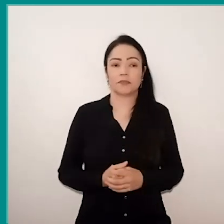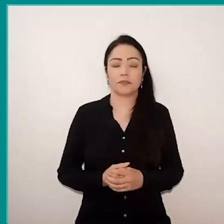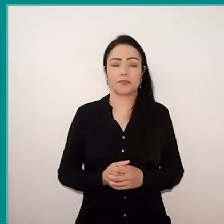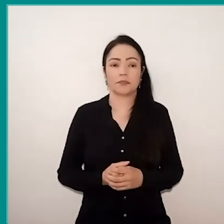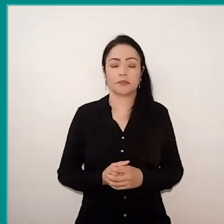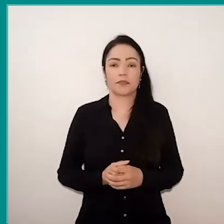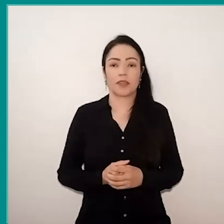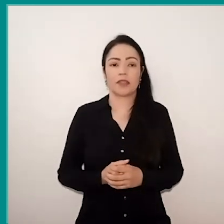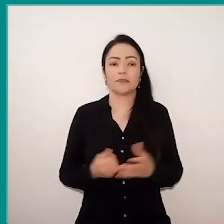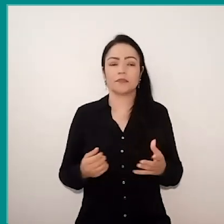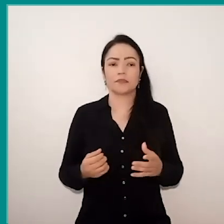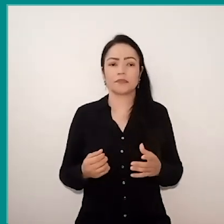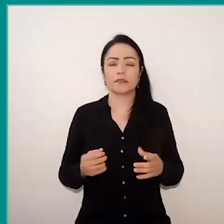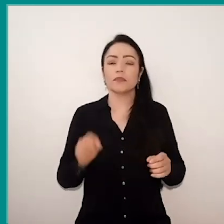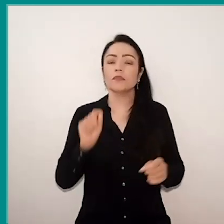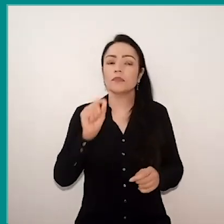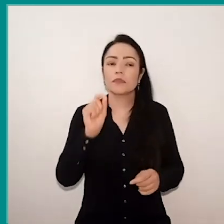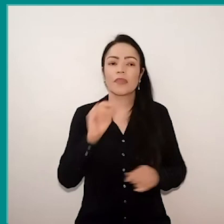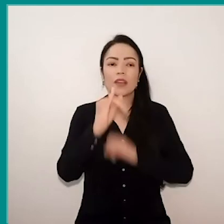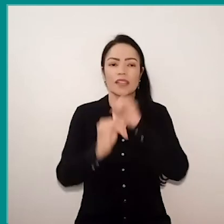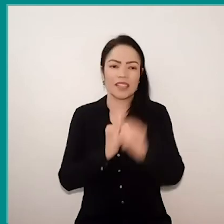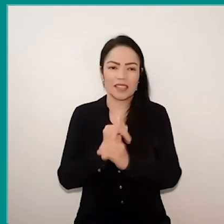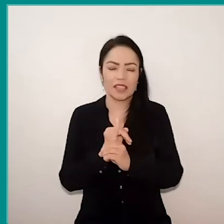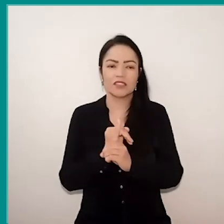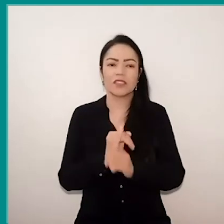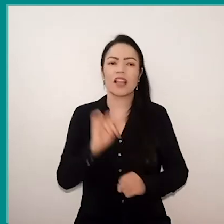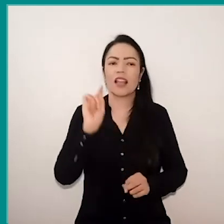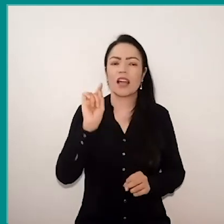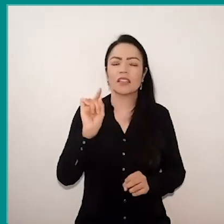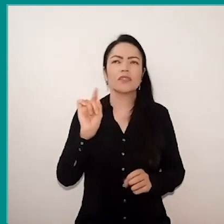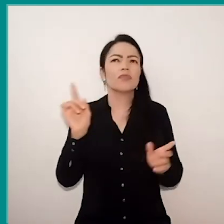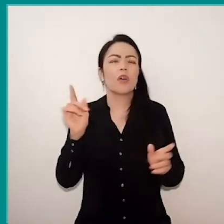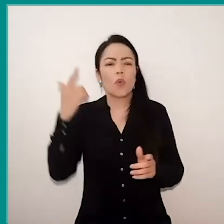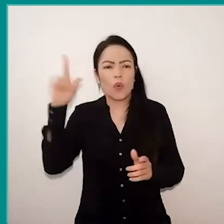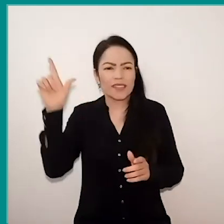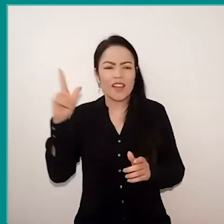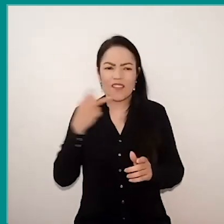Regarding the internet, there at the presentation, Angela, I didn't speak, I told stories